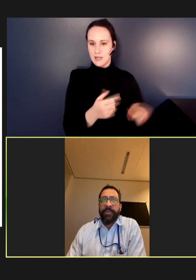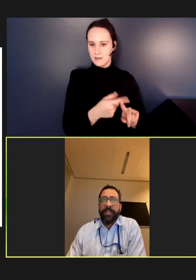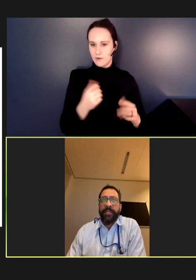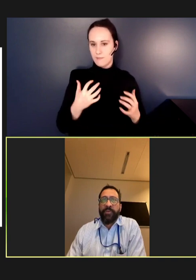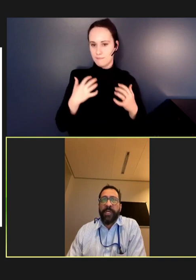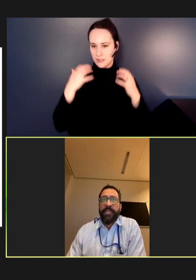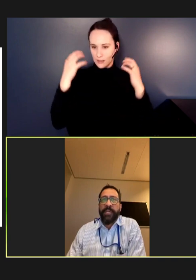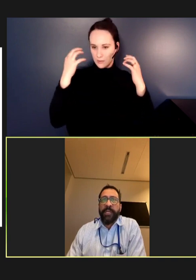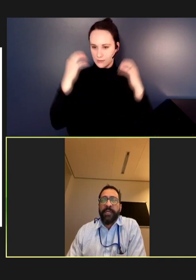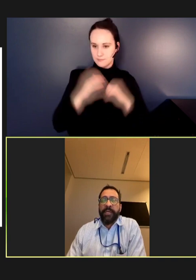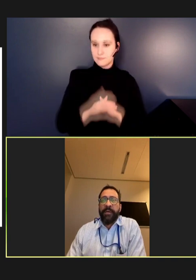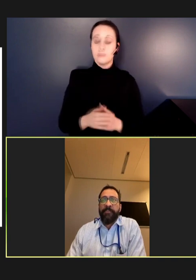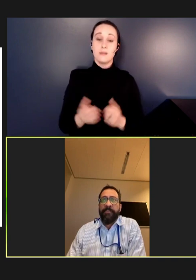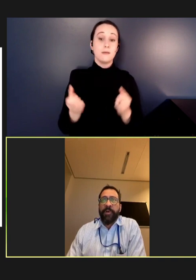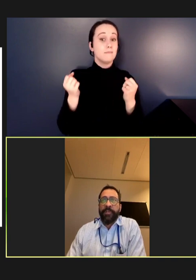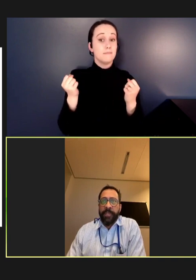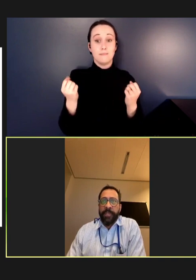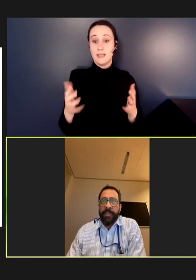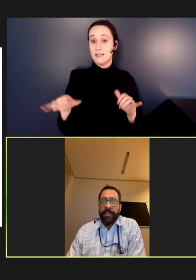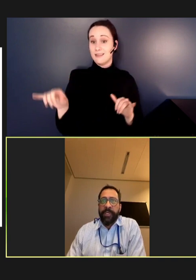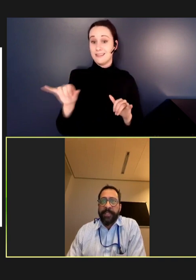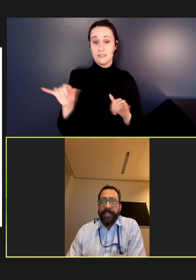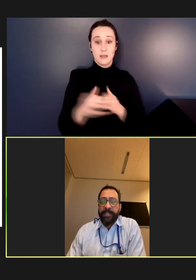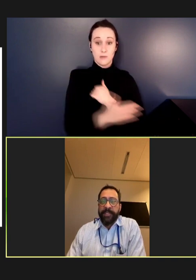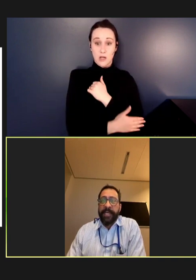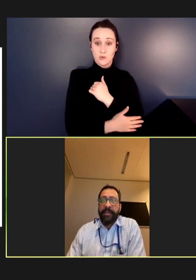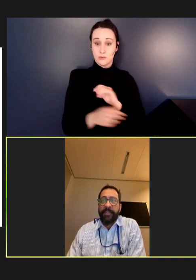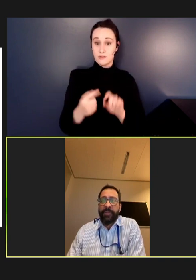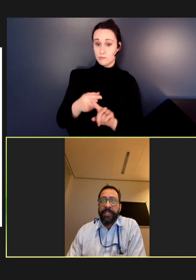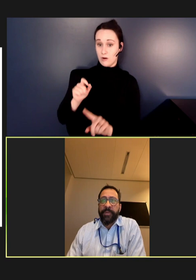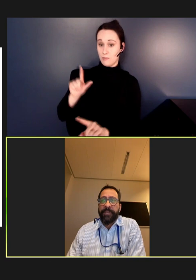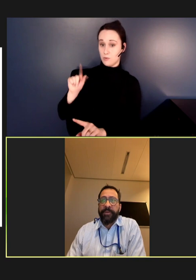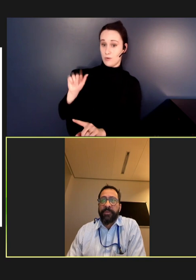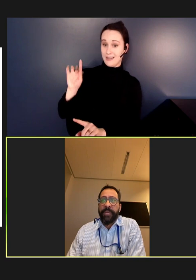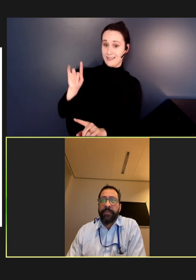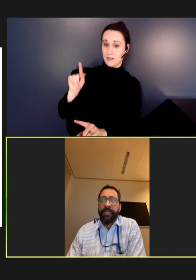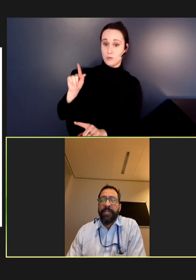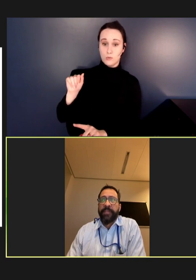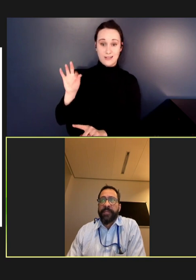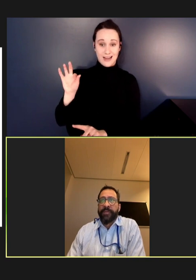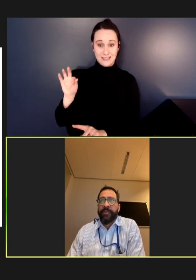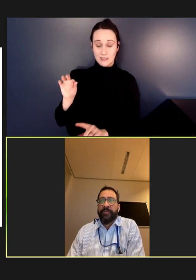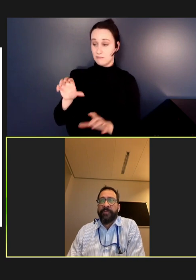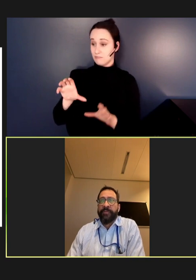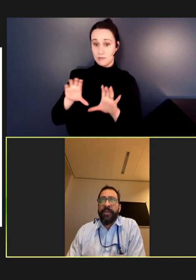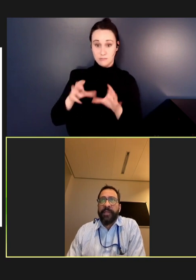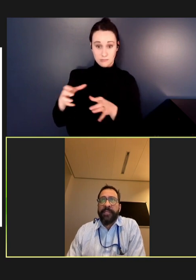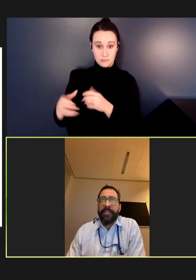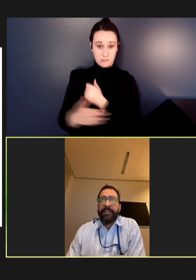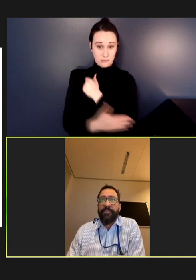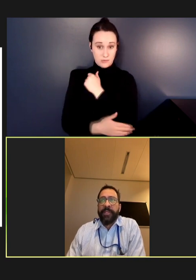2020 are starting to experience cases again in 2022, 2023. And this is sort of consistent with